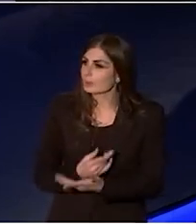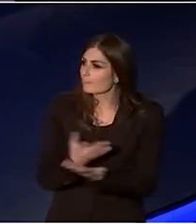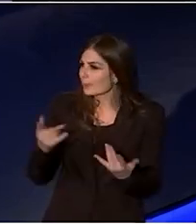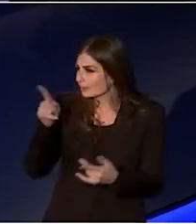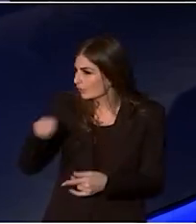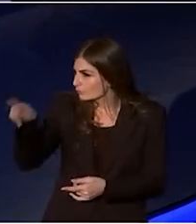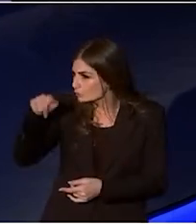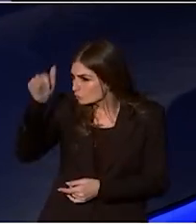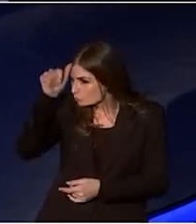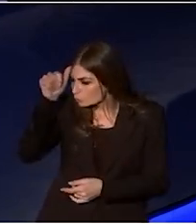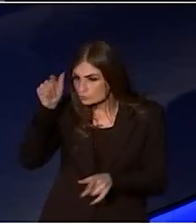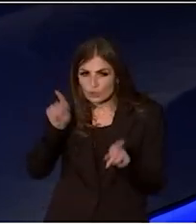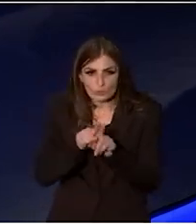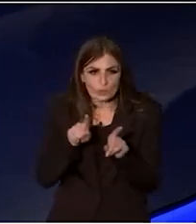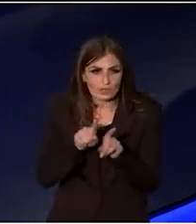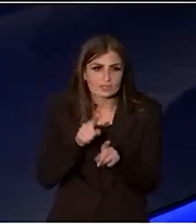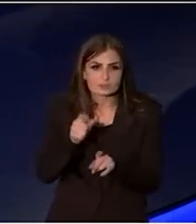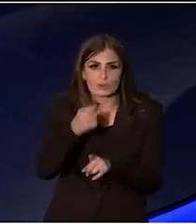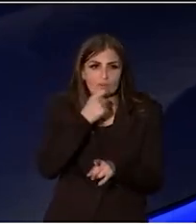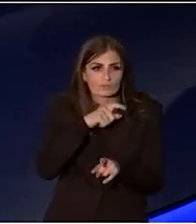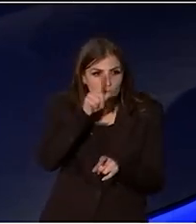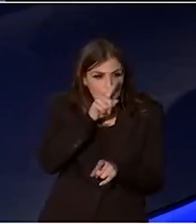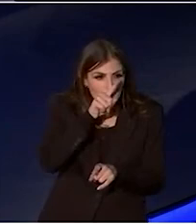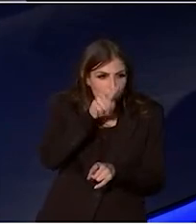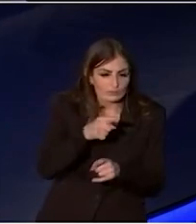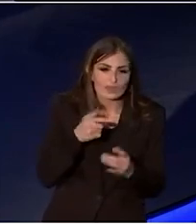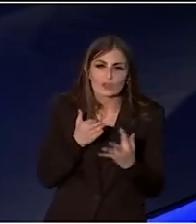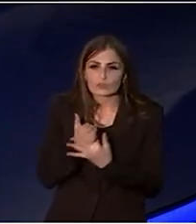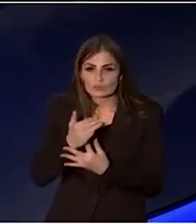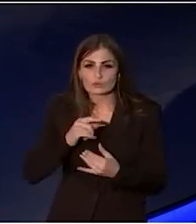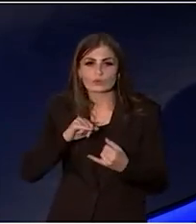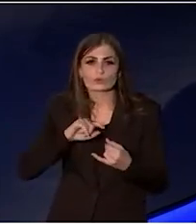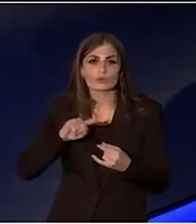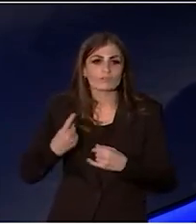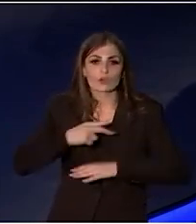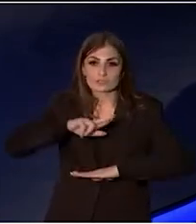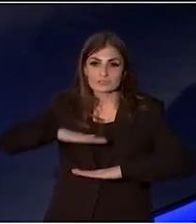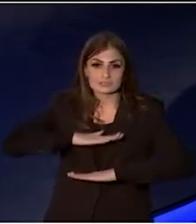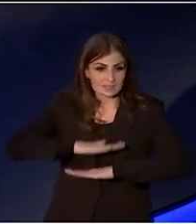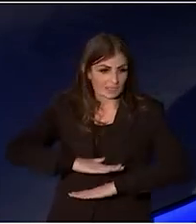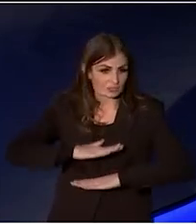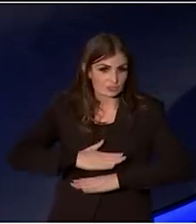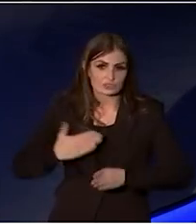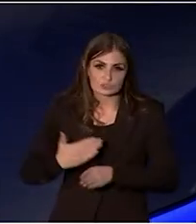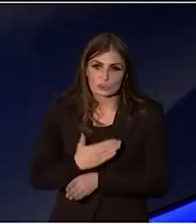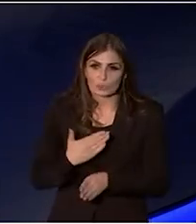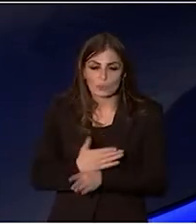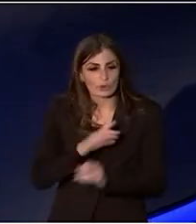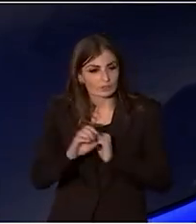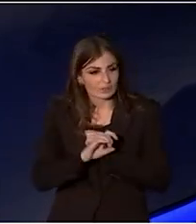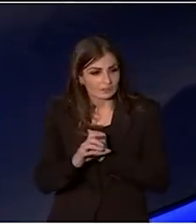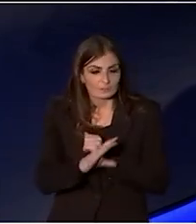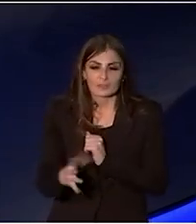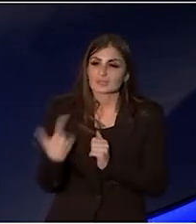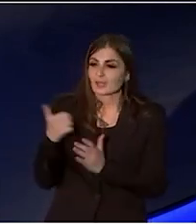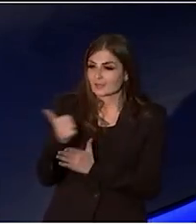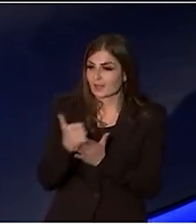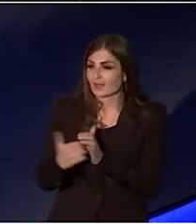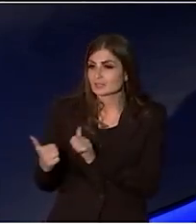who I've met through a whole lot of the First Nations work that the Media Alliance have been responsible for Media and Arts Alliance.